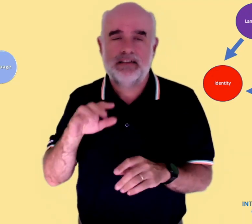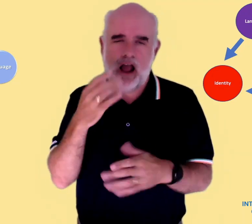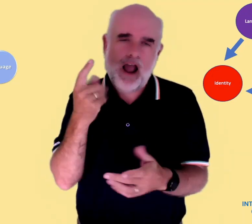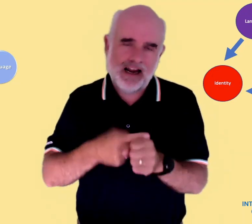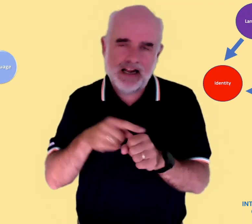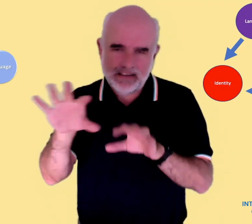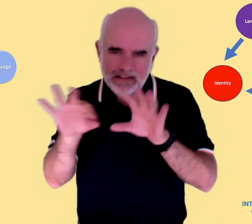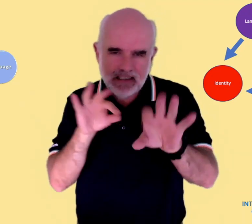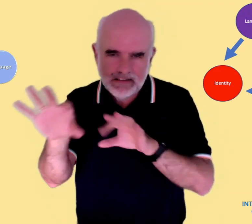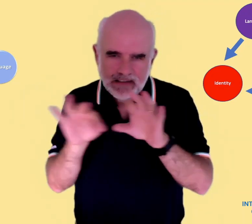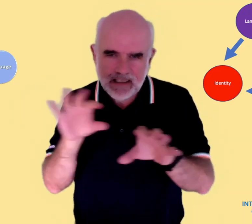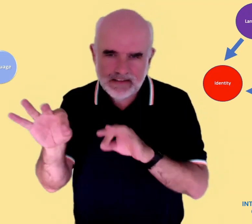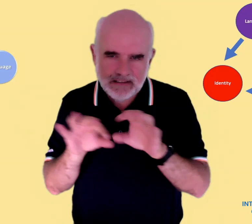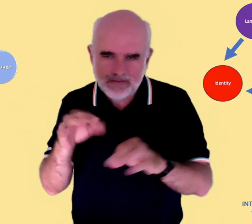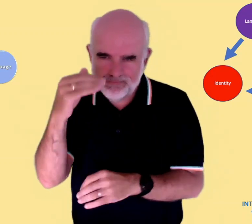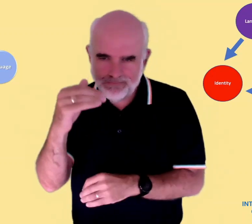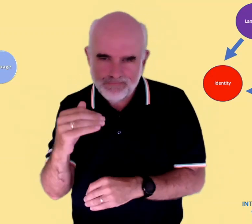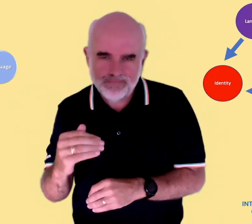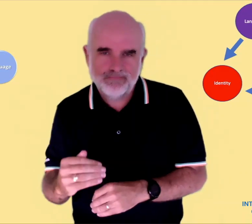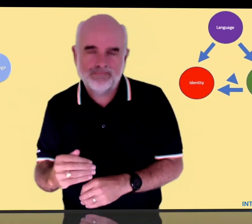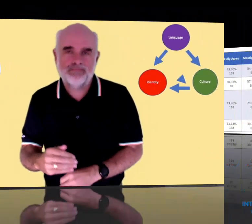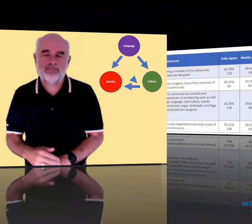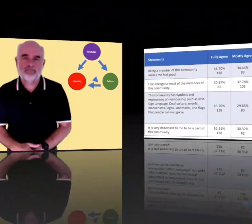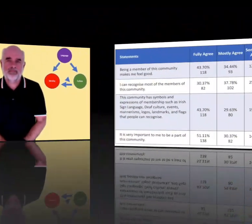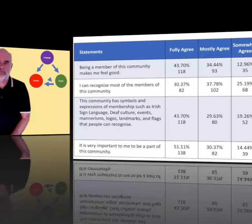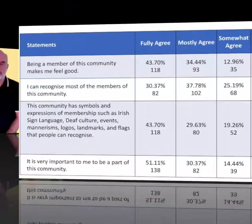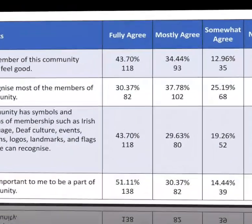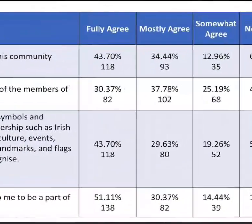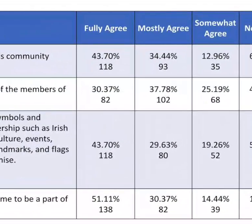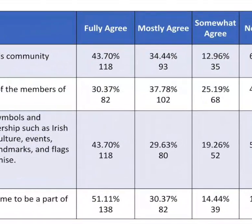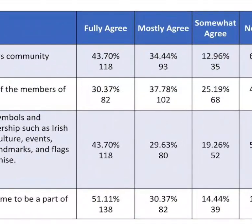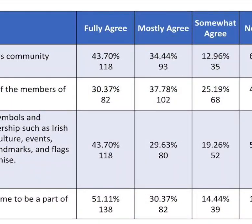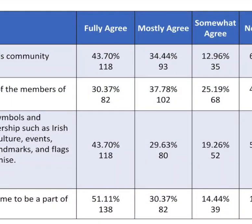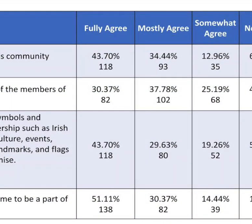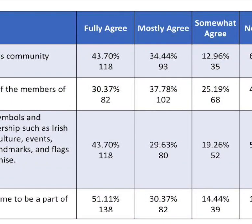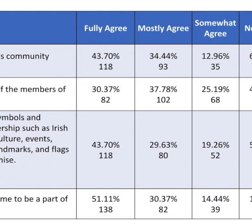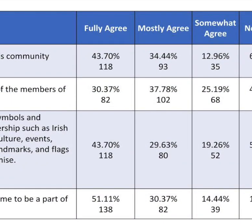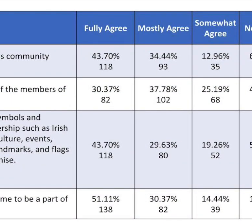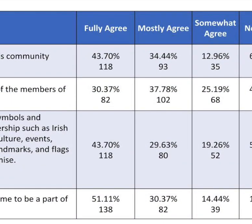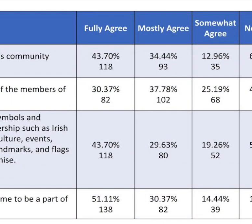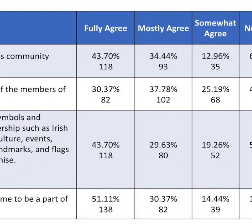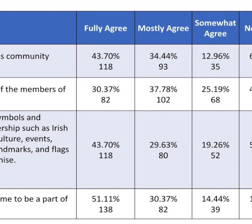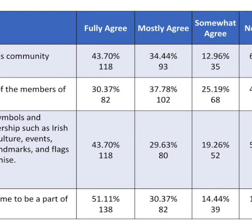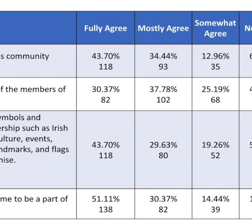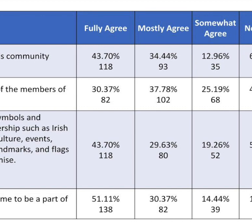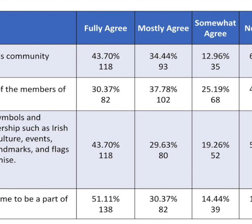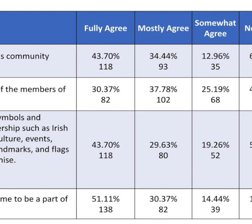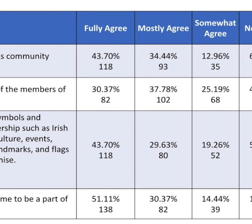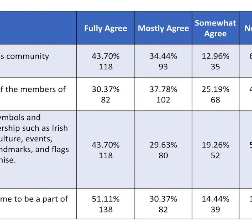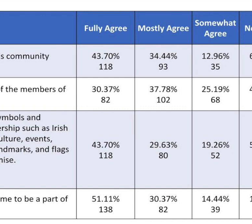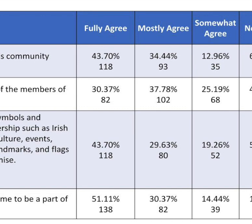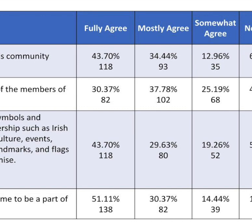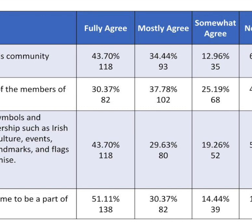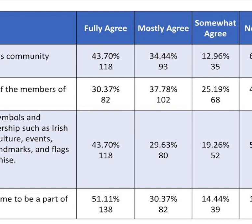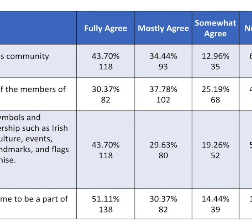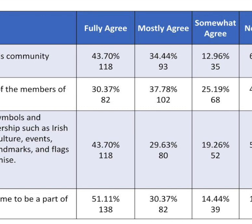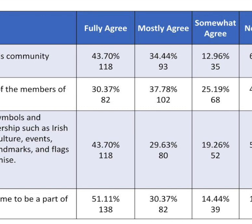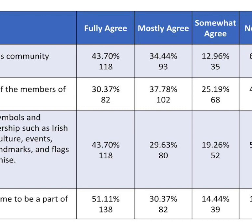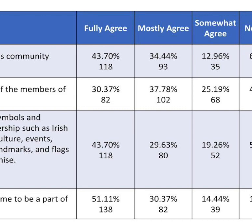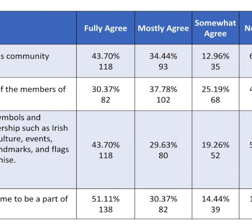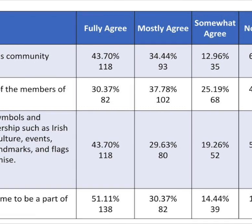for this clip, I've had to carefully select from the many findings: